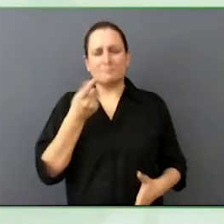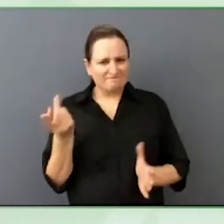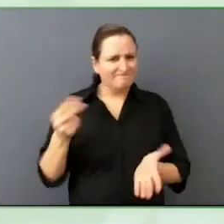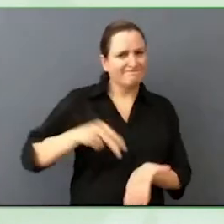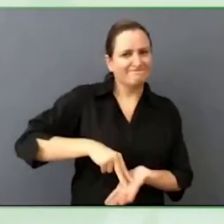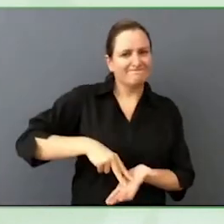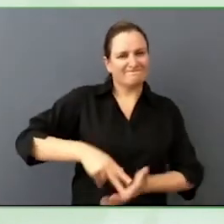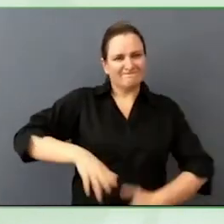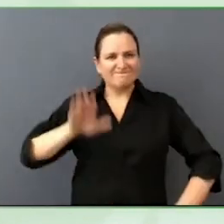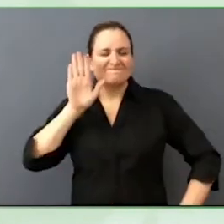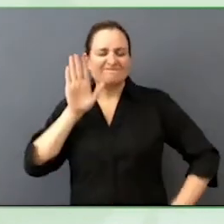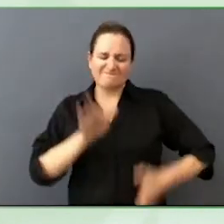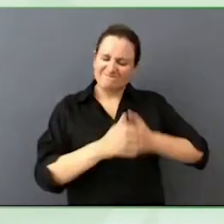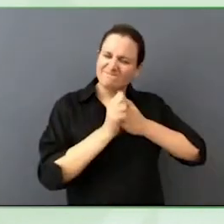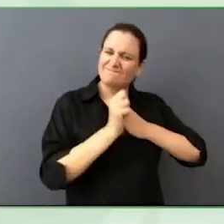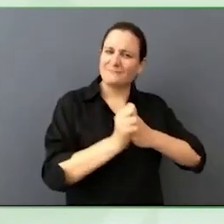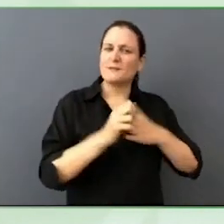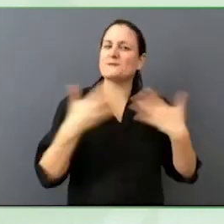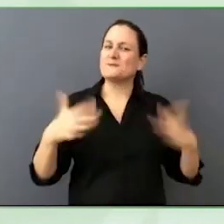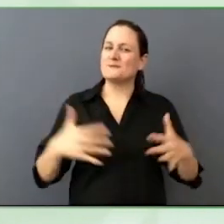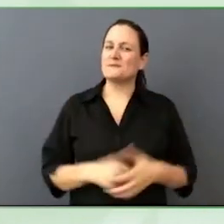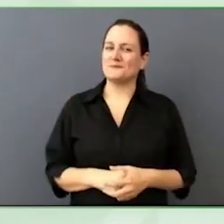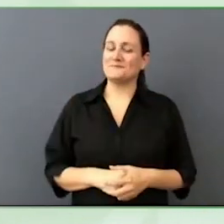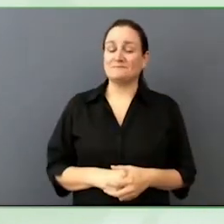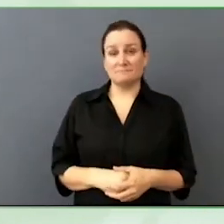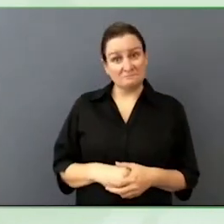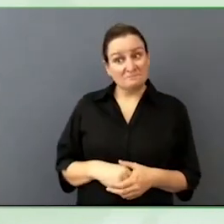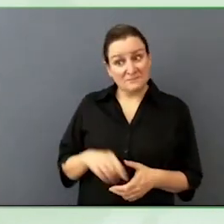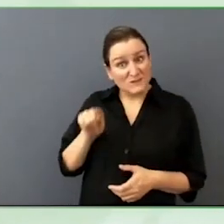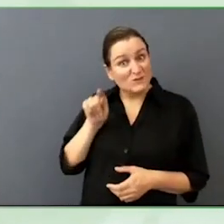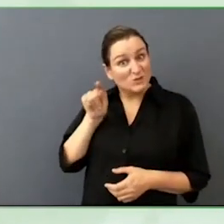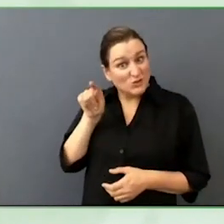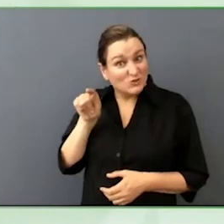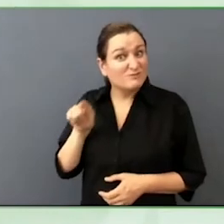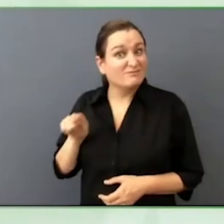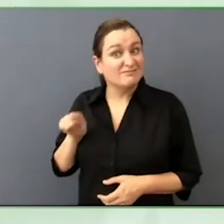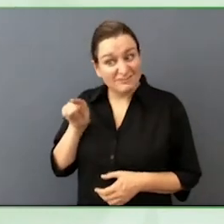I know you were a youth leader. We were talking the other day, it's funny, I know you do not